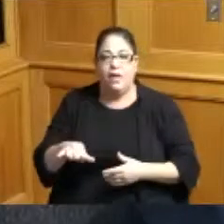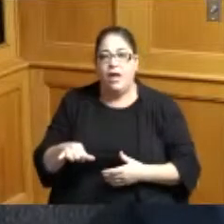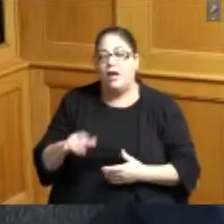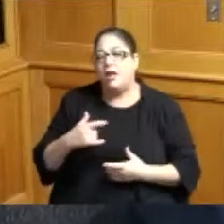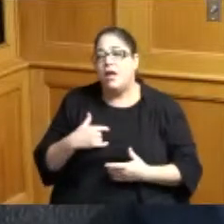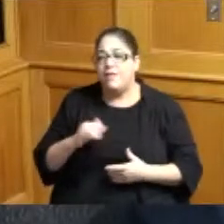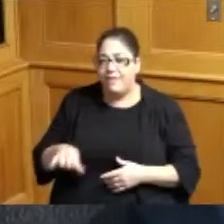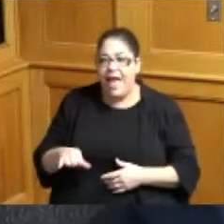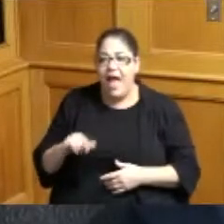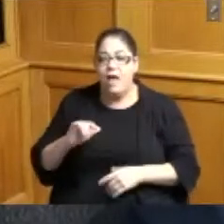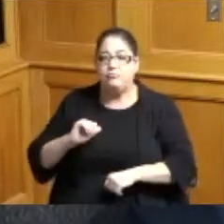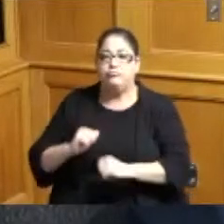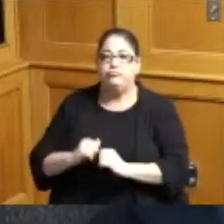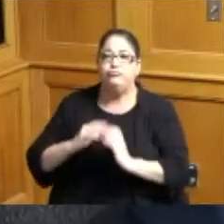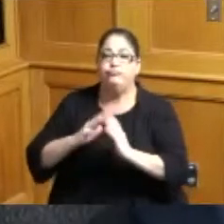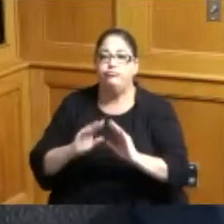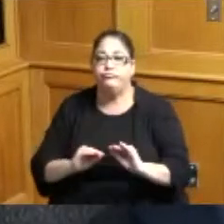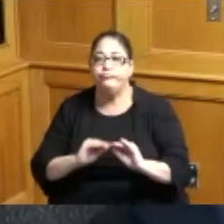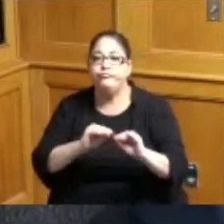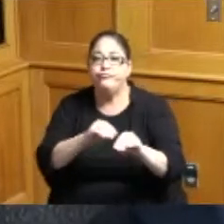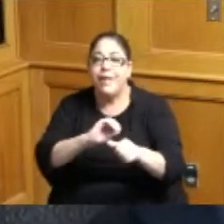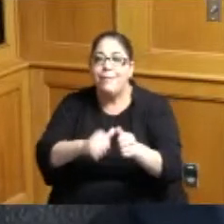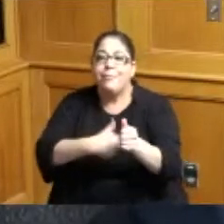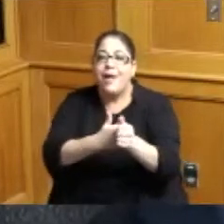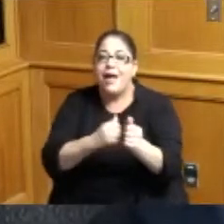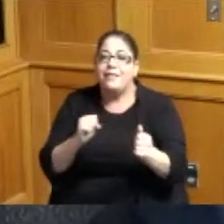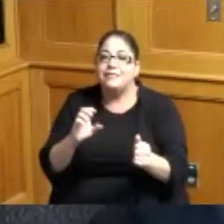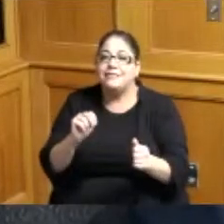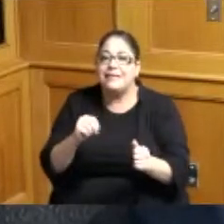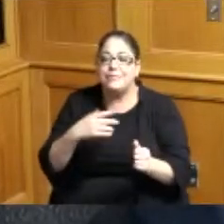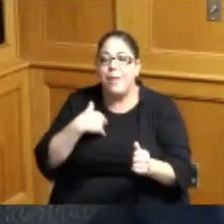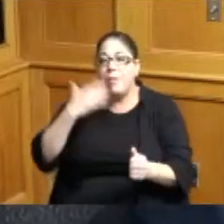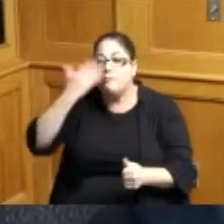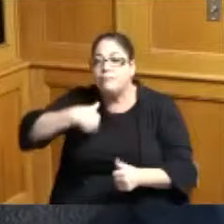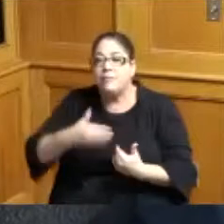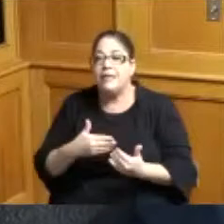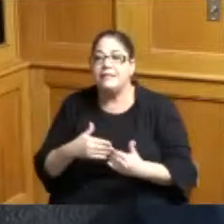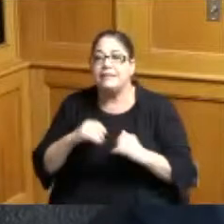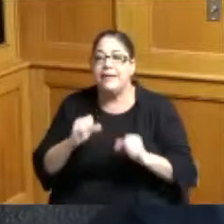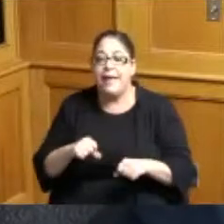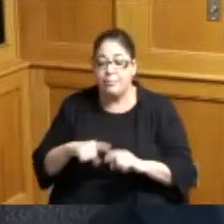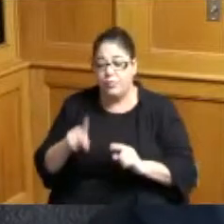how that's kind of happening behind the scenes and maybe under the radar a little bit but when we see